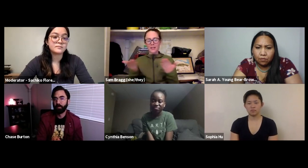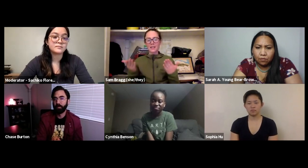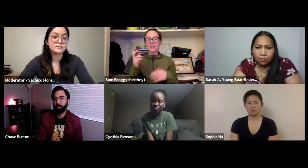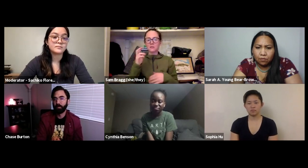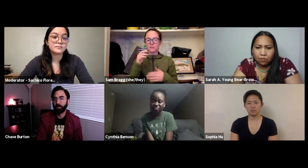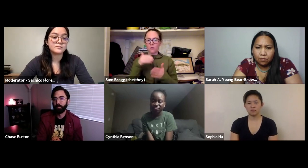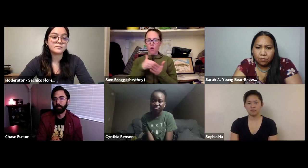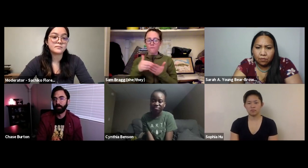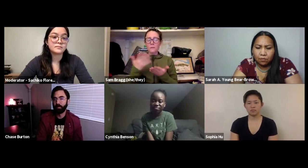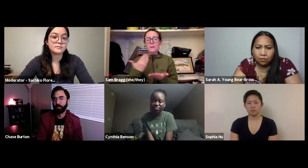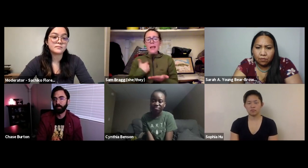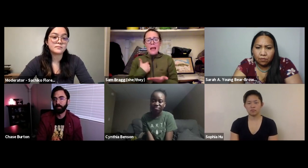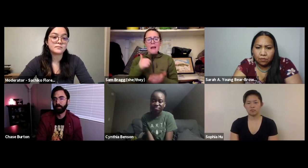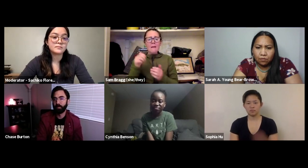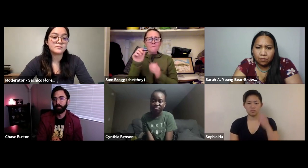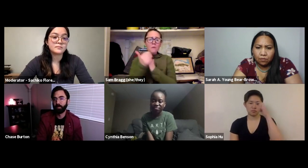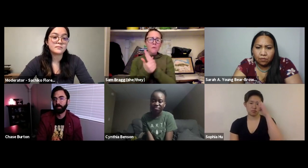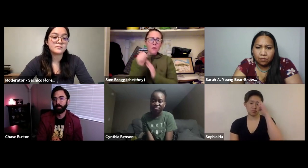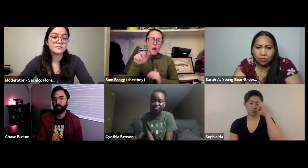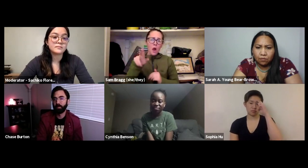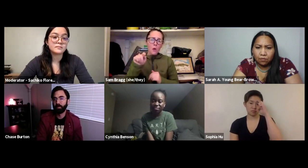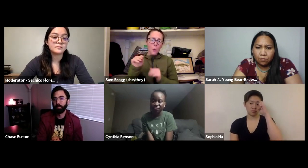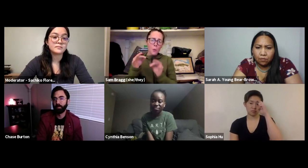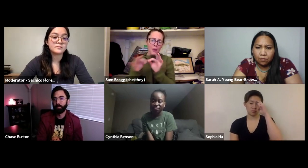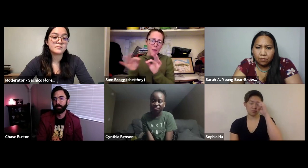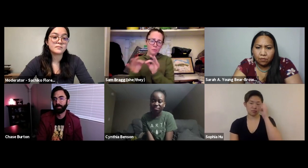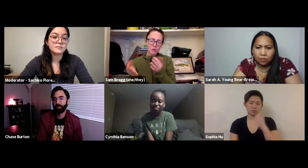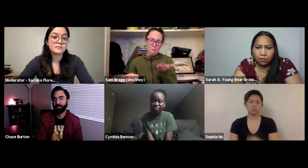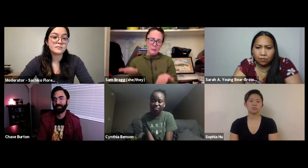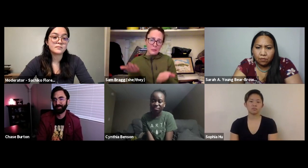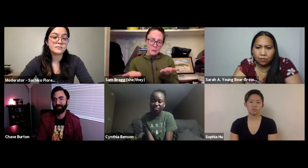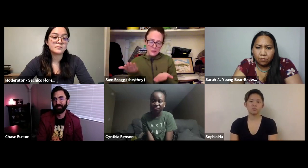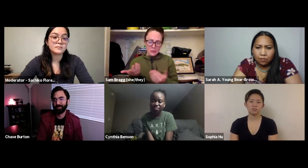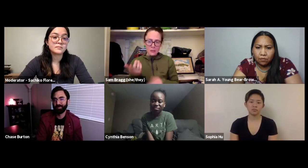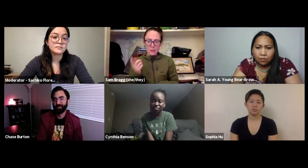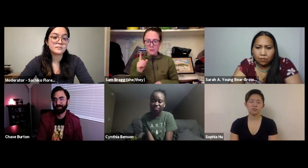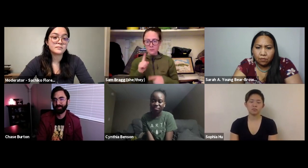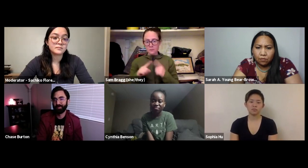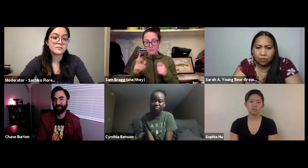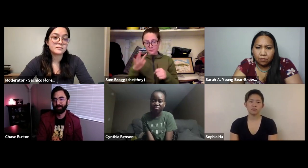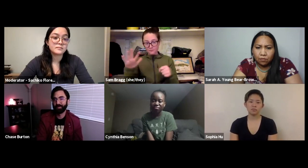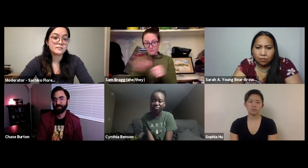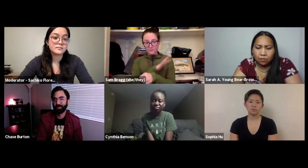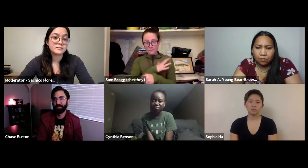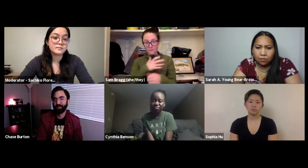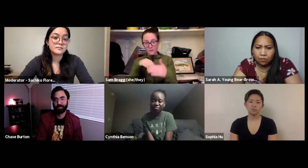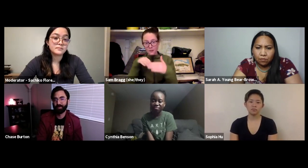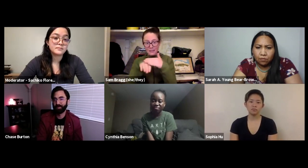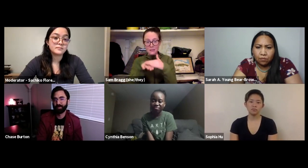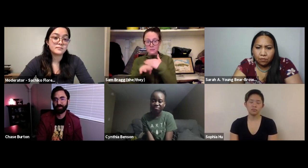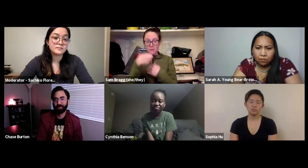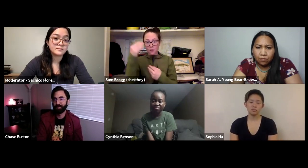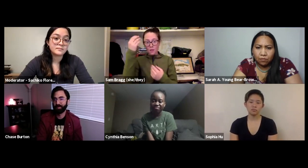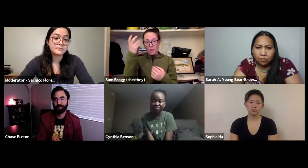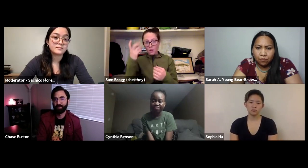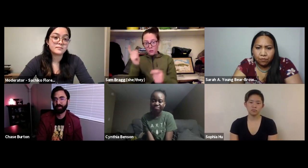journeys. These type of films often have auto captioning, well they might but is it fully